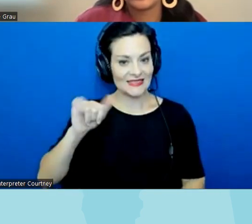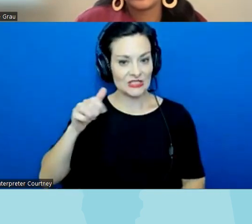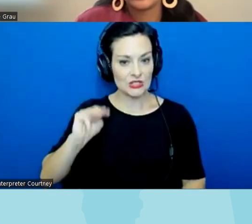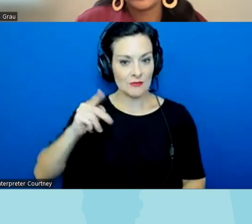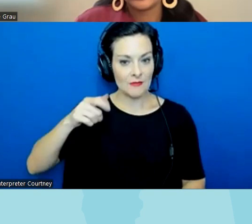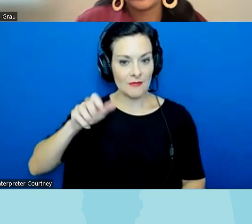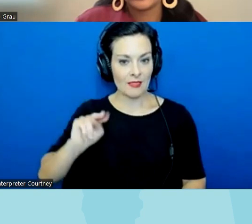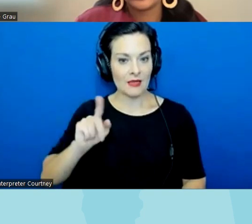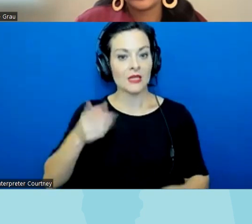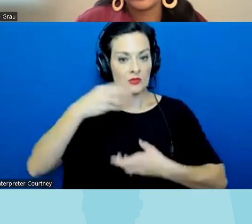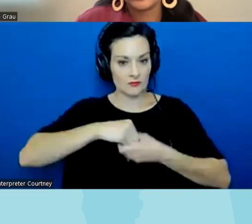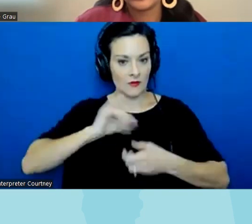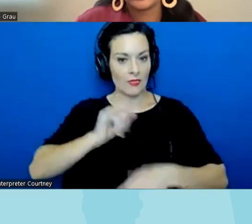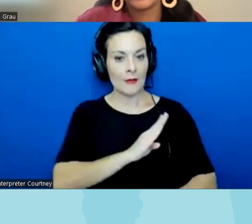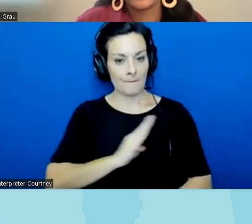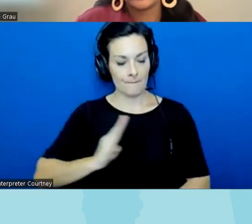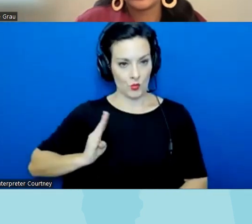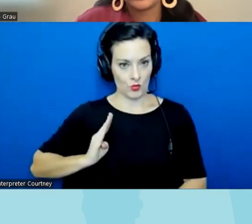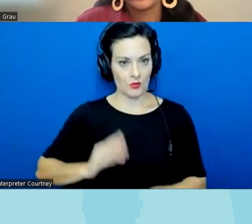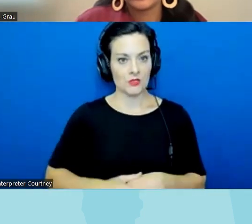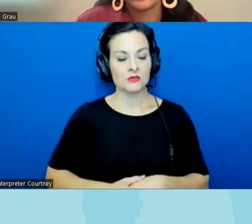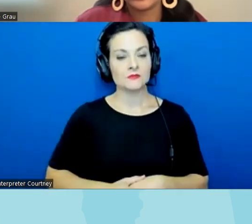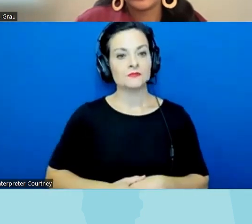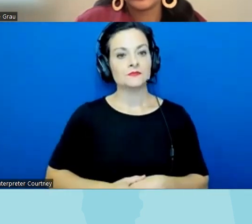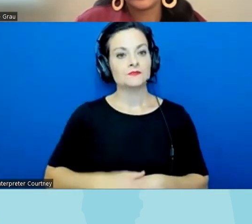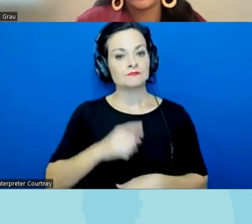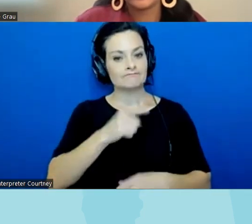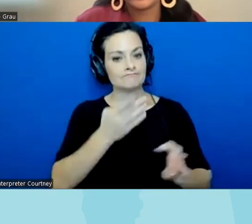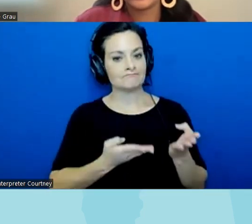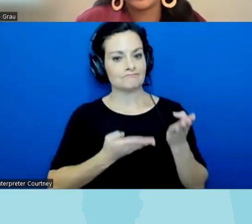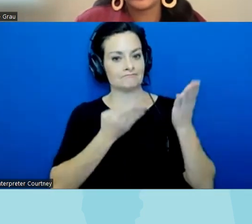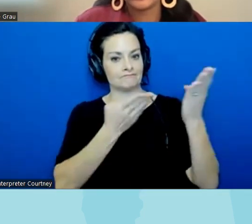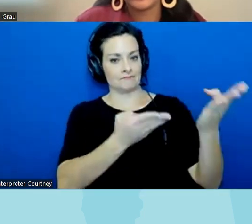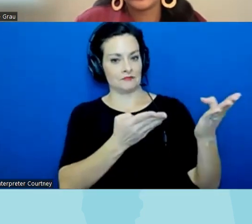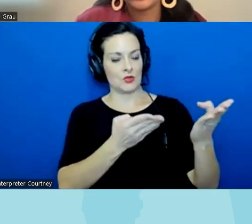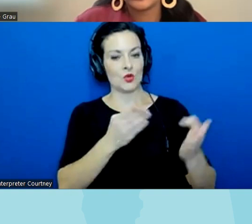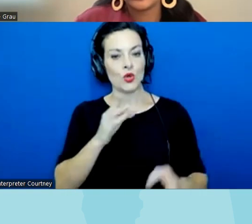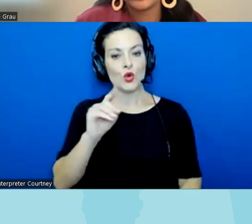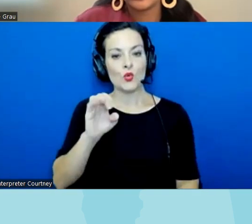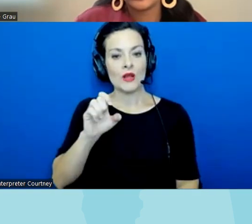of regions at the time and he brought a proposal to ban critical race Theory at the University of